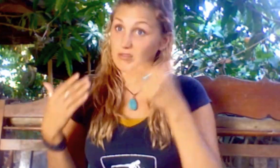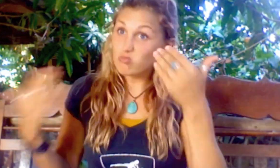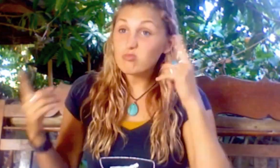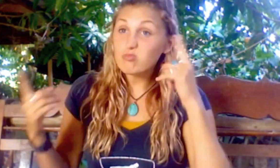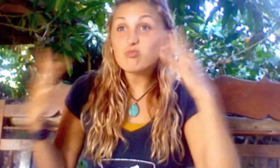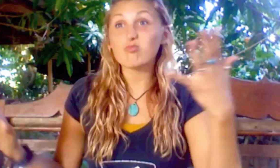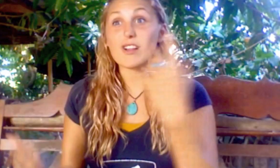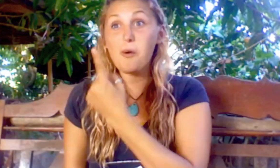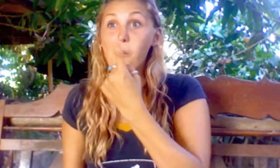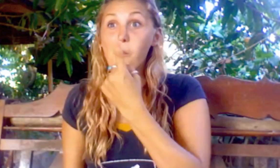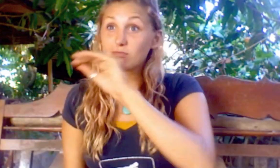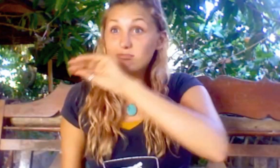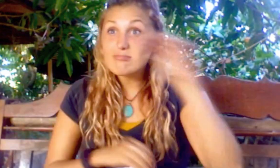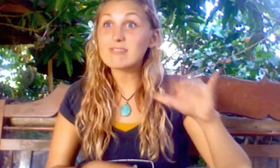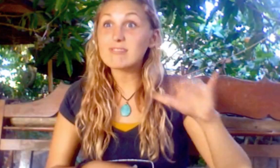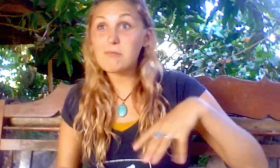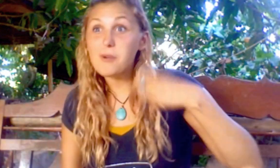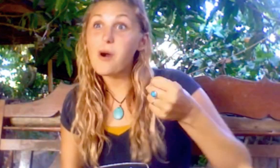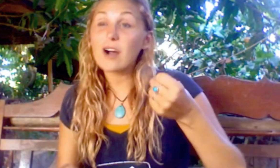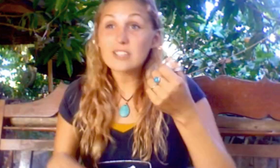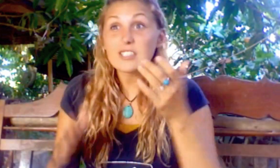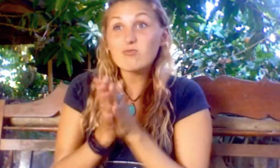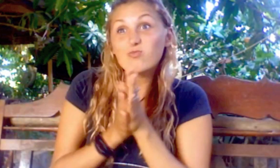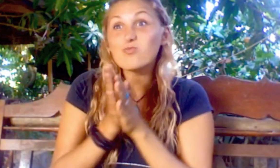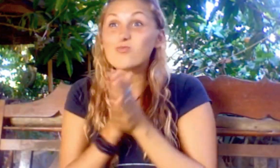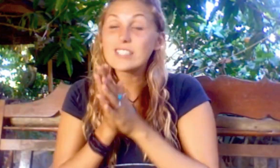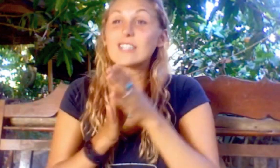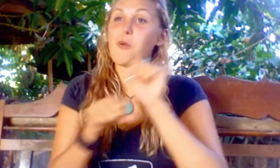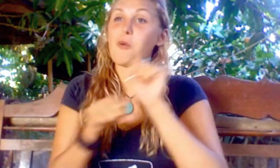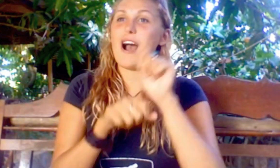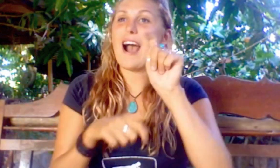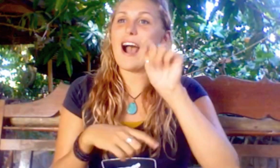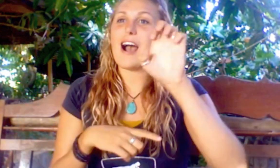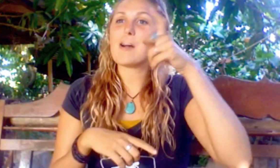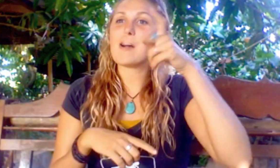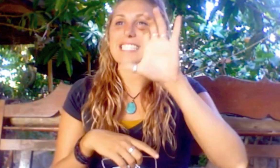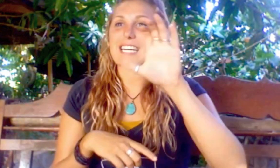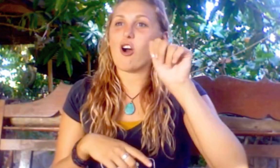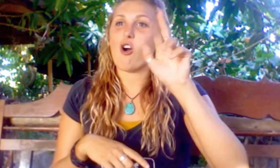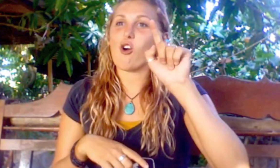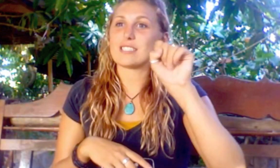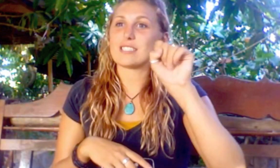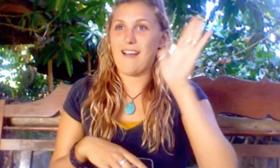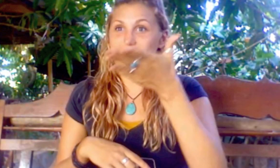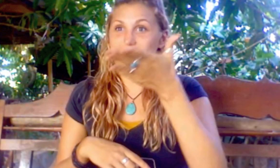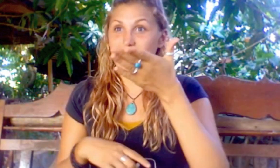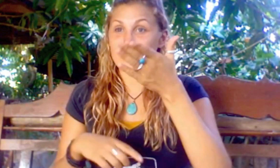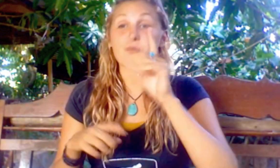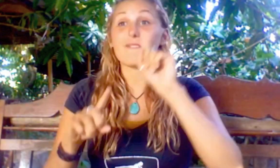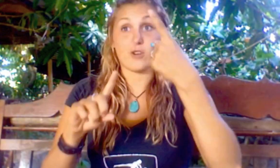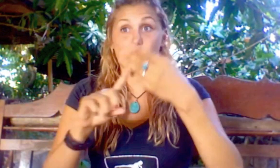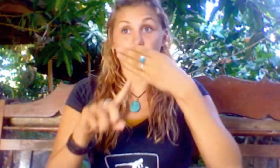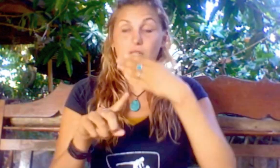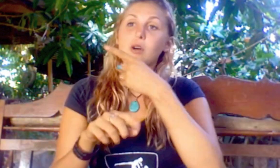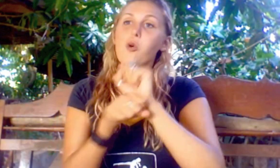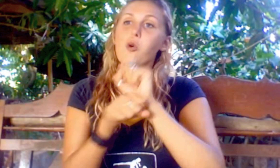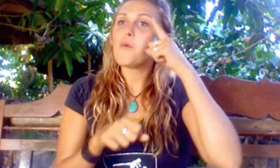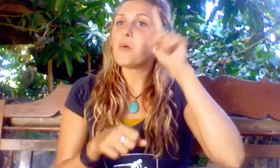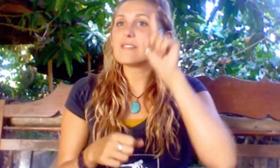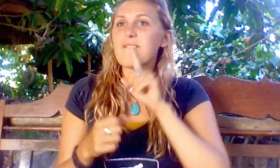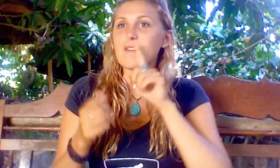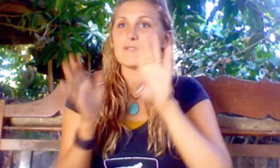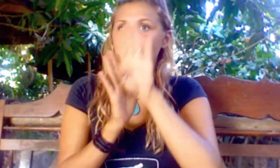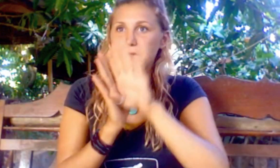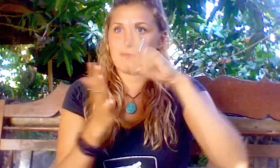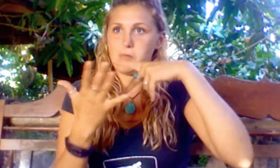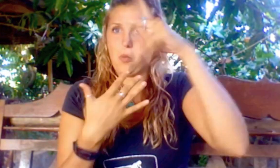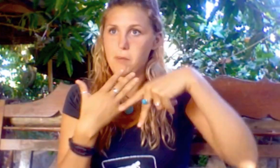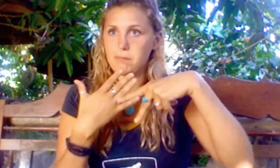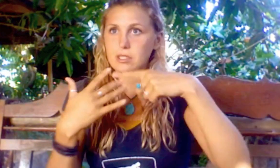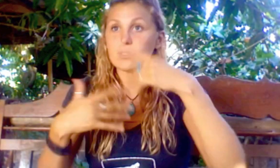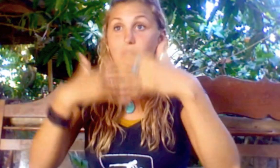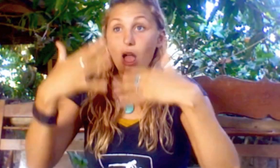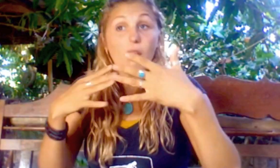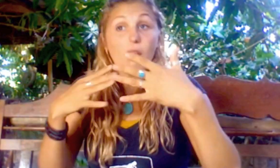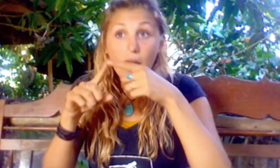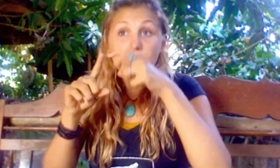She took the risk in making the big move and works at Epic Arts Cafe. Before this, she worked for Deaf development program then